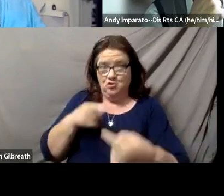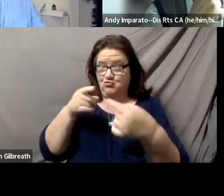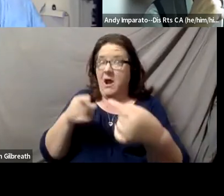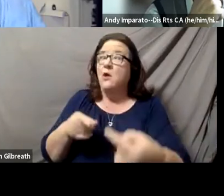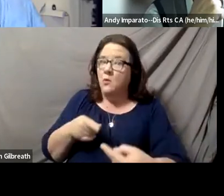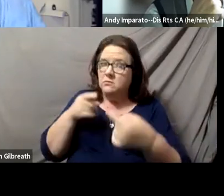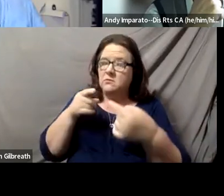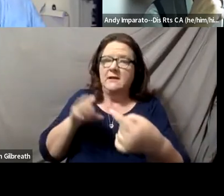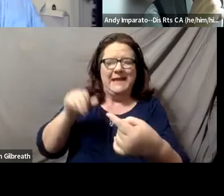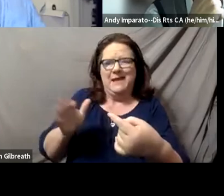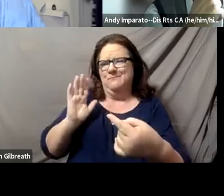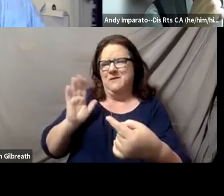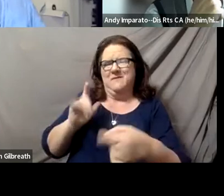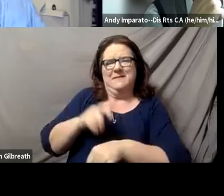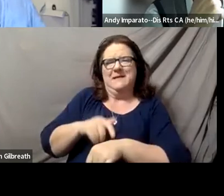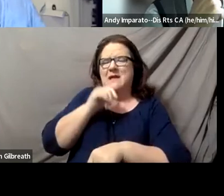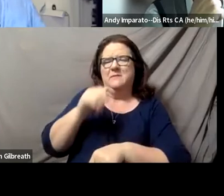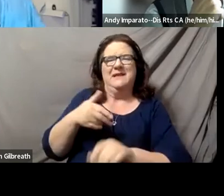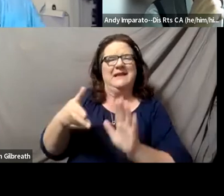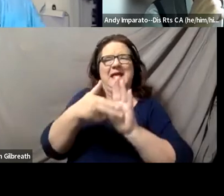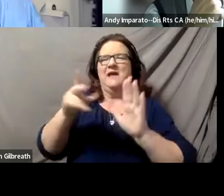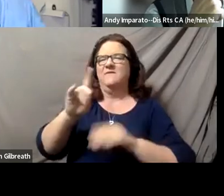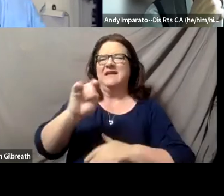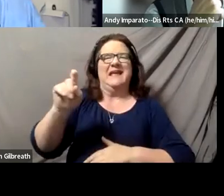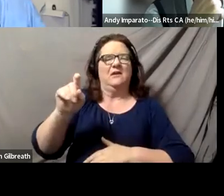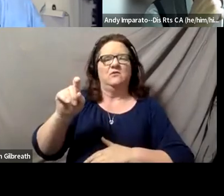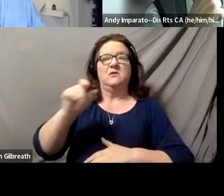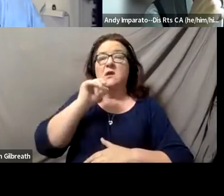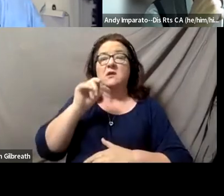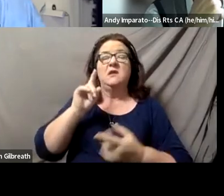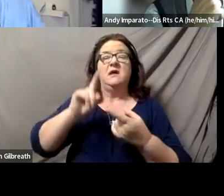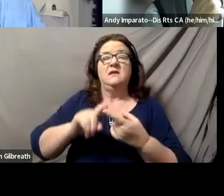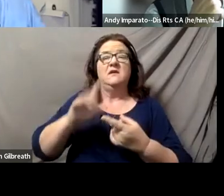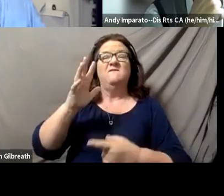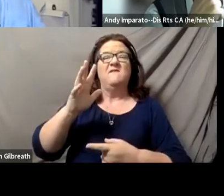but at that time, I didn't have a diagnosis. It wasn't until about five years ago